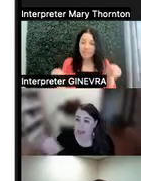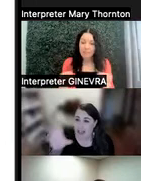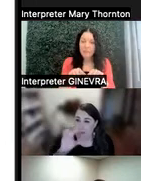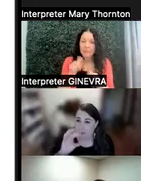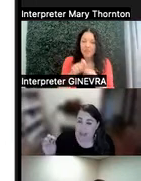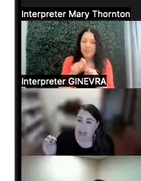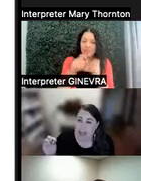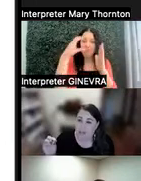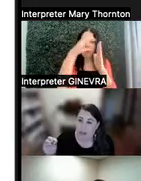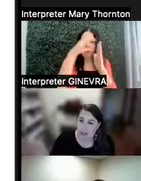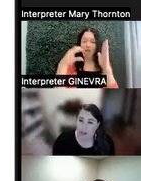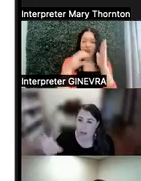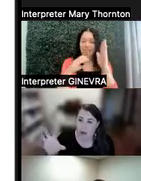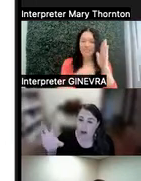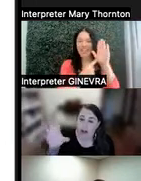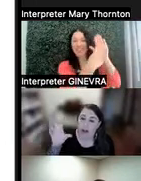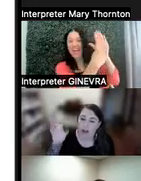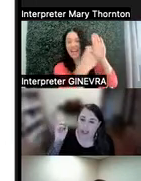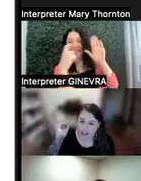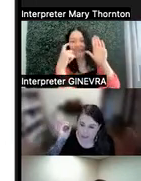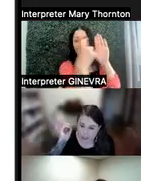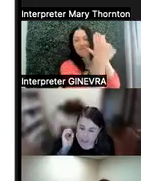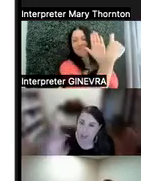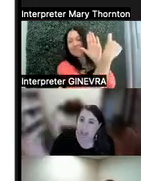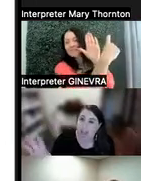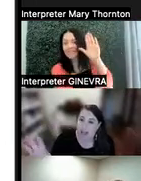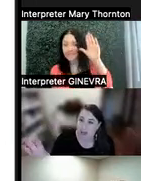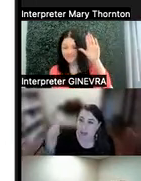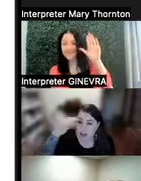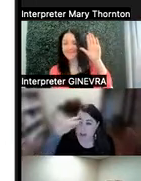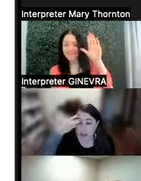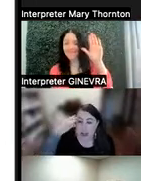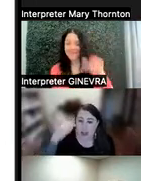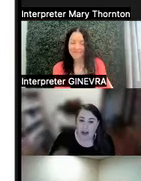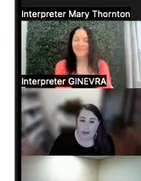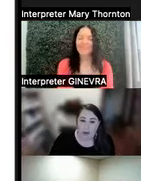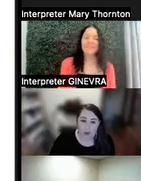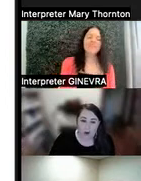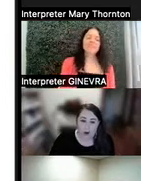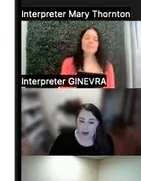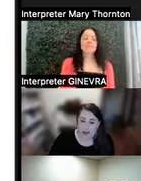to make that information more-- stand out to you.